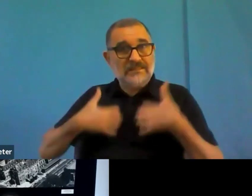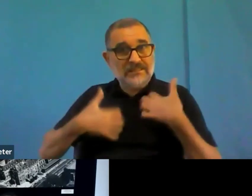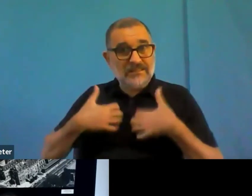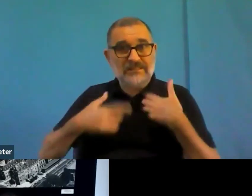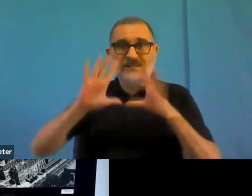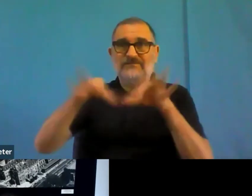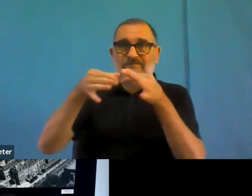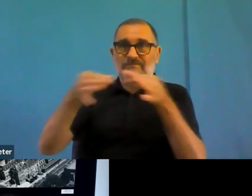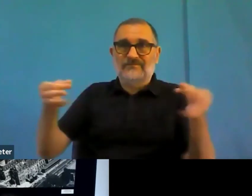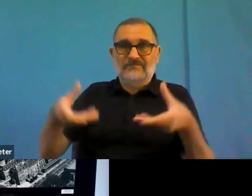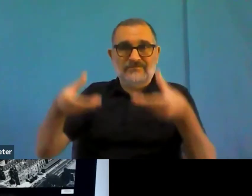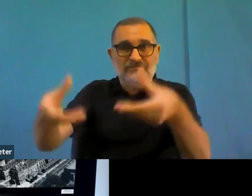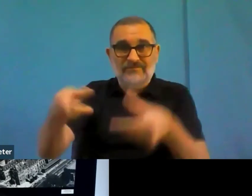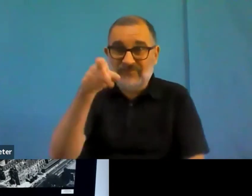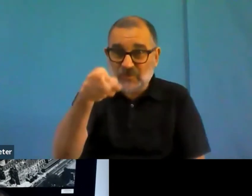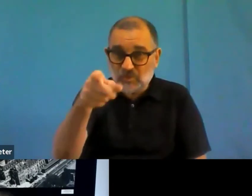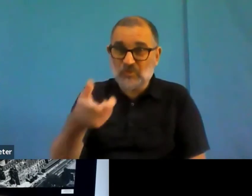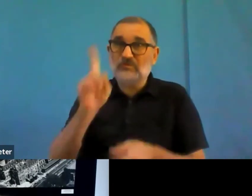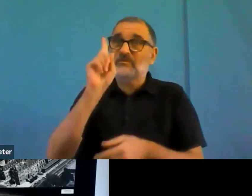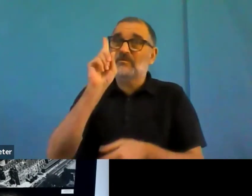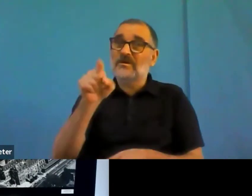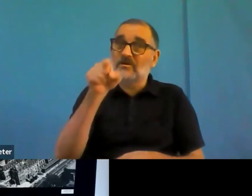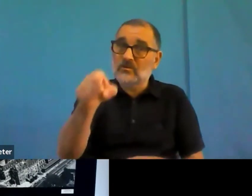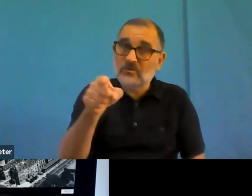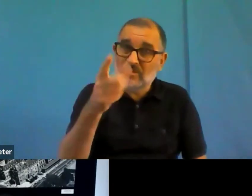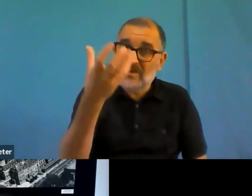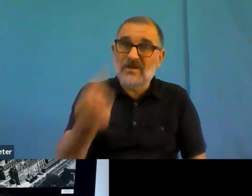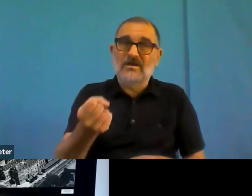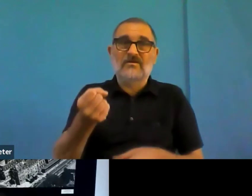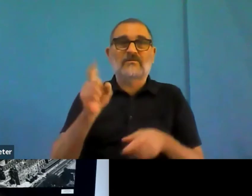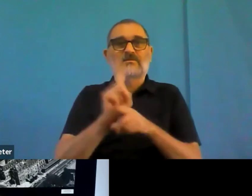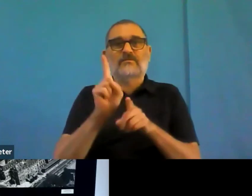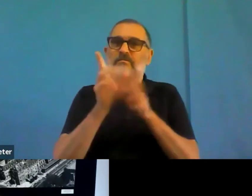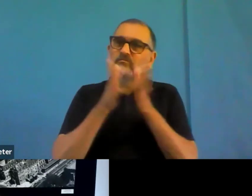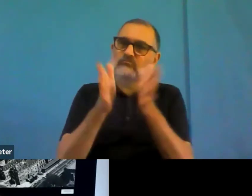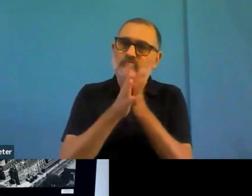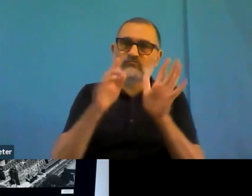I guess there's no news here, for you Well, and that in in a way is reassuring that there